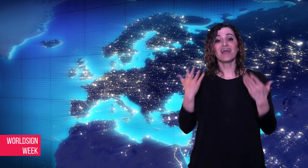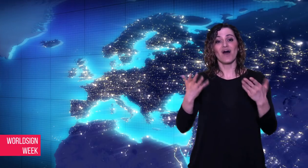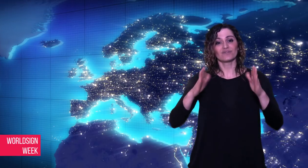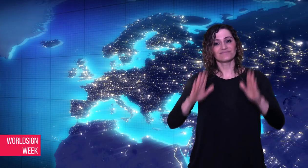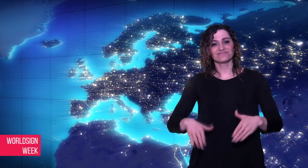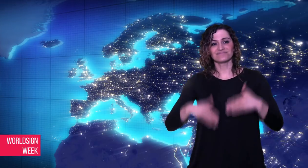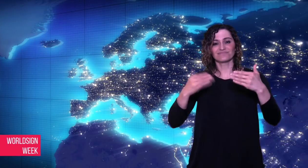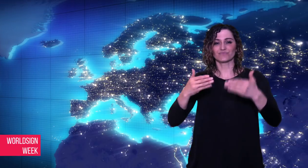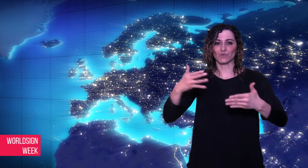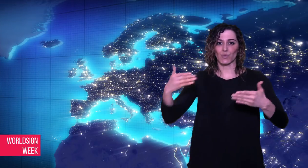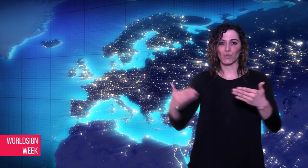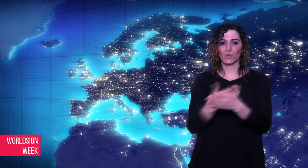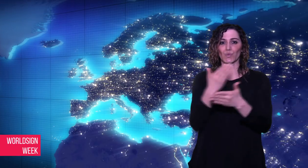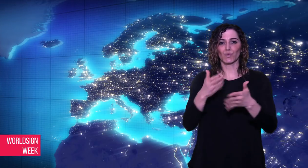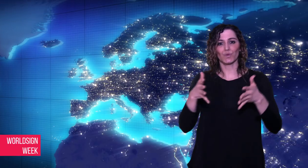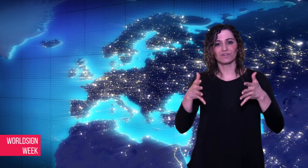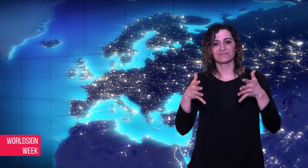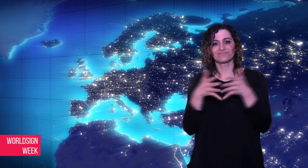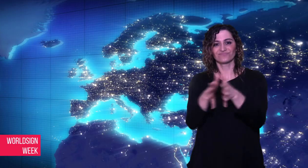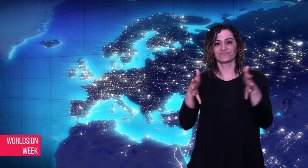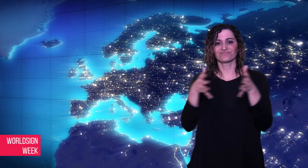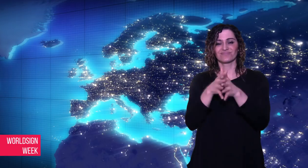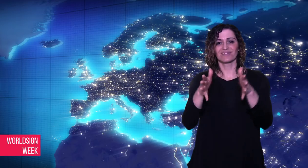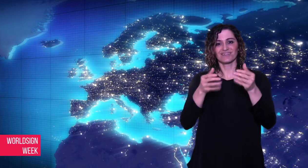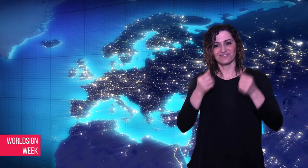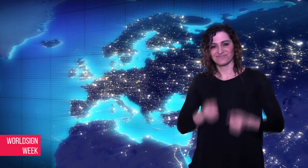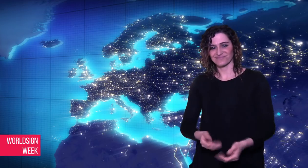Now, let’s go to next story.